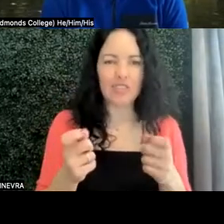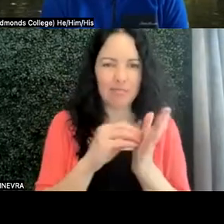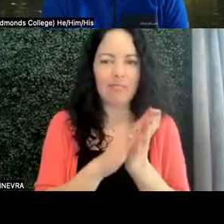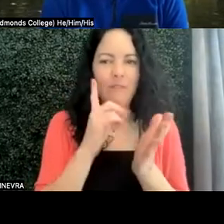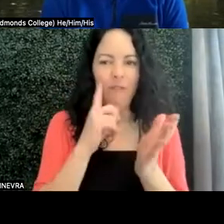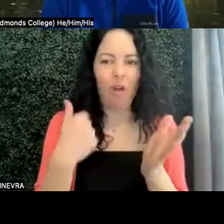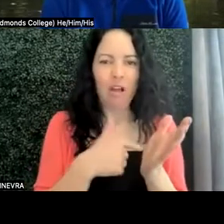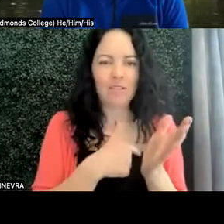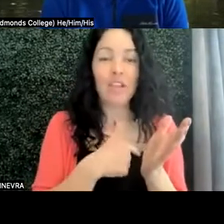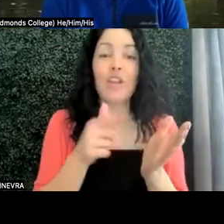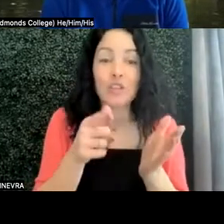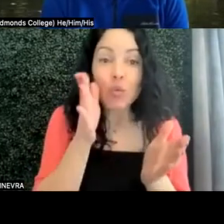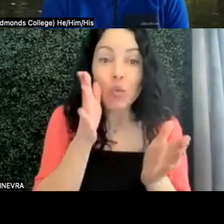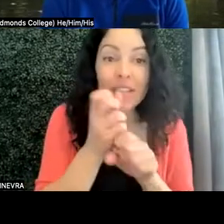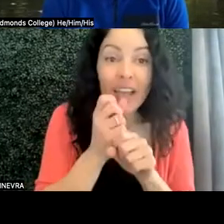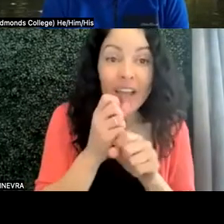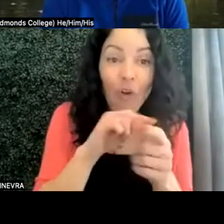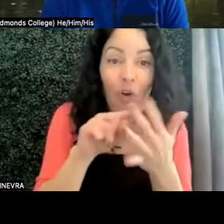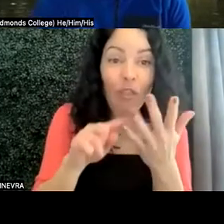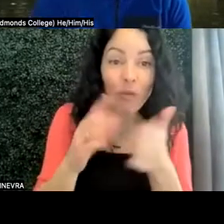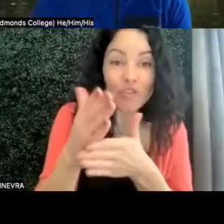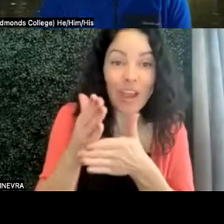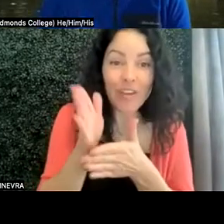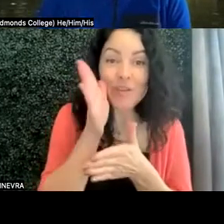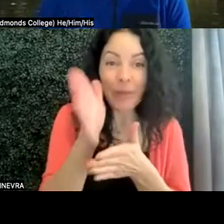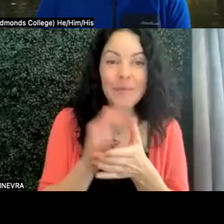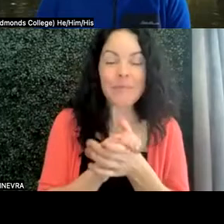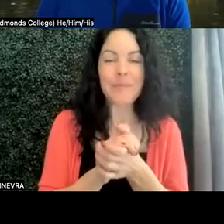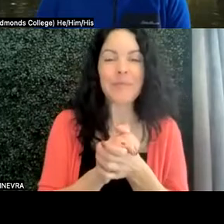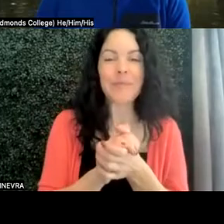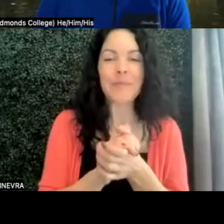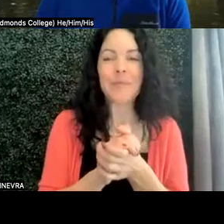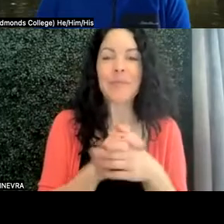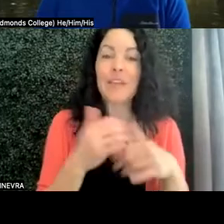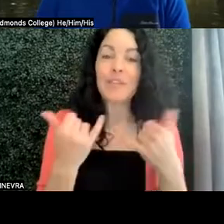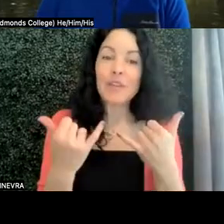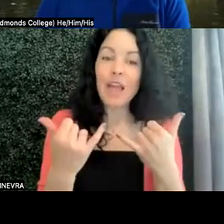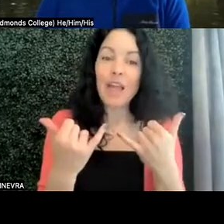And so, you will get those thoughts and all that shared out. But what we'd like to do today, I've